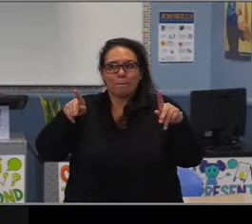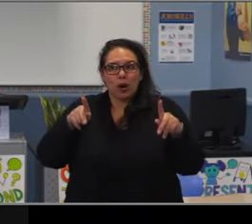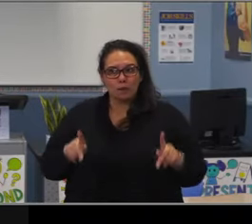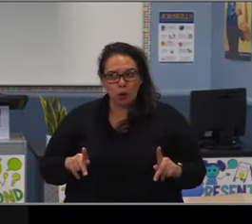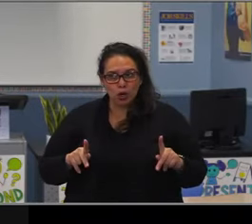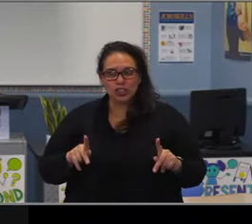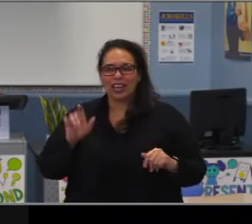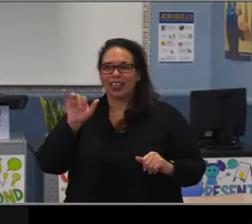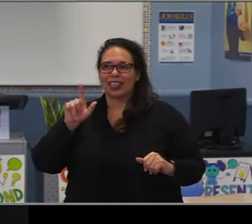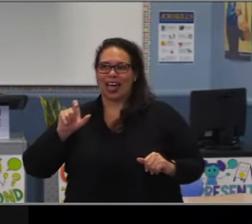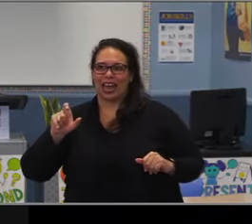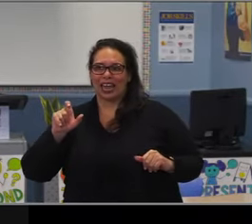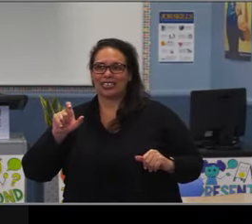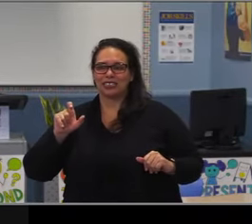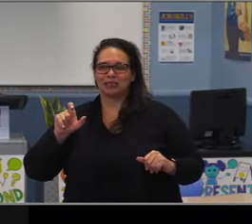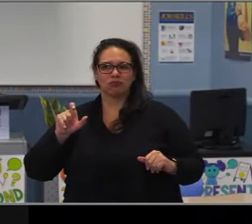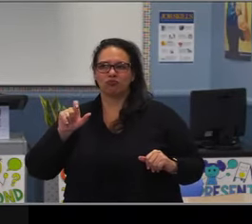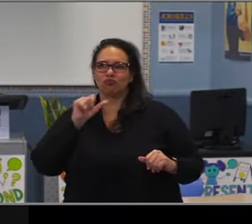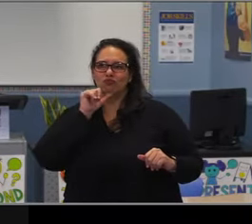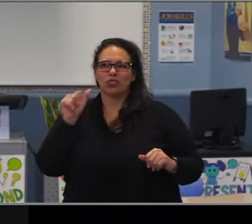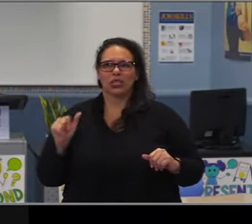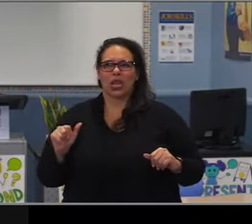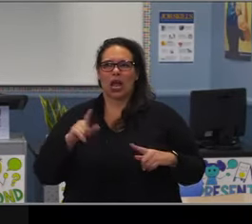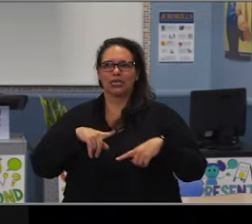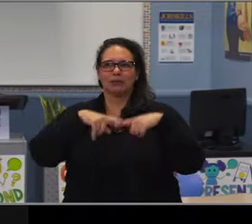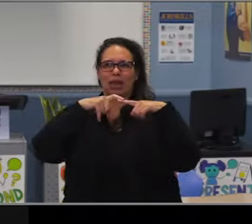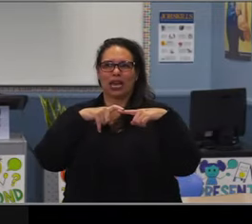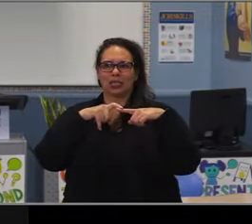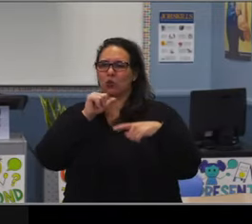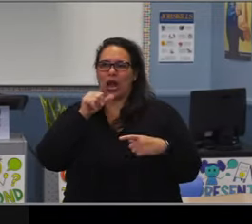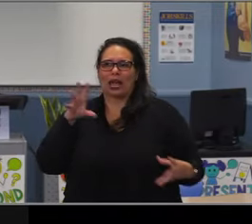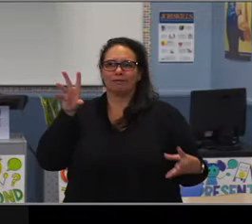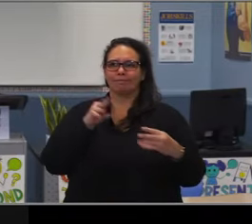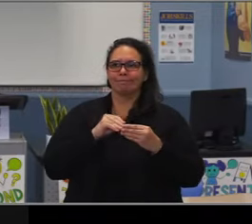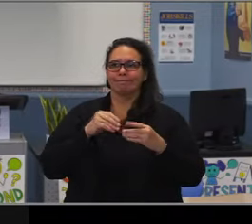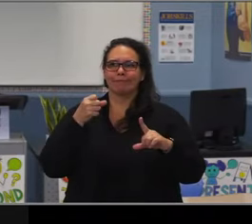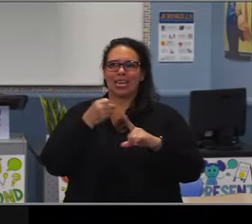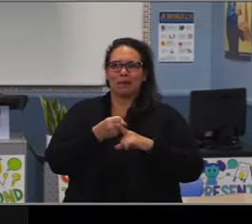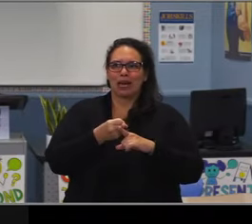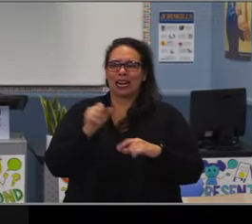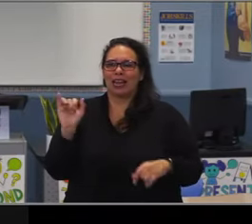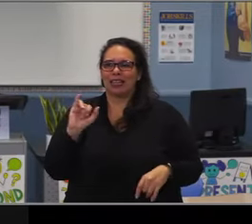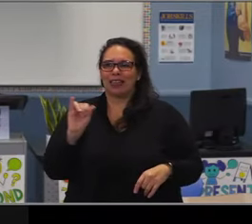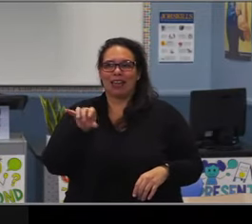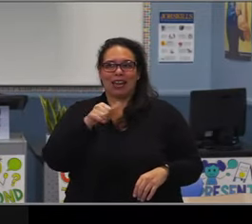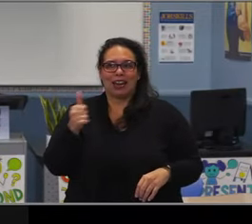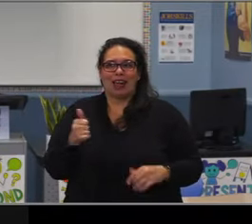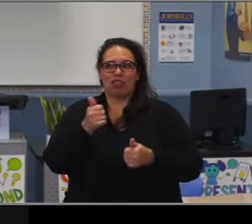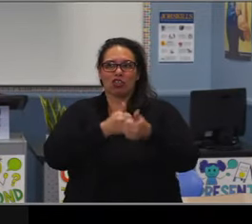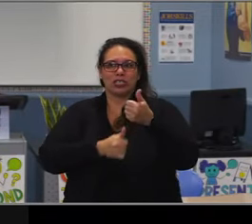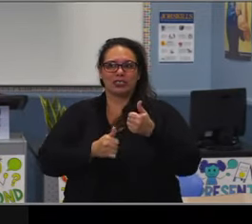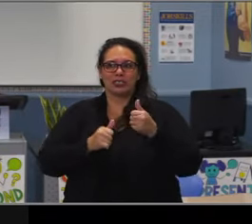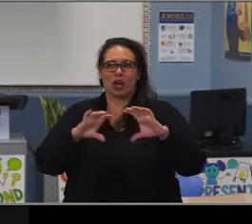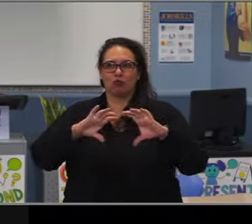students with poor attendance or students who have been suspended are less likely to graduate, and they're less likely to be A-G